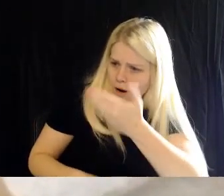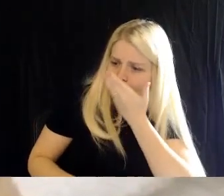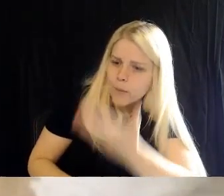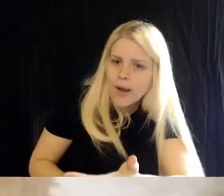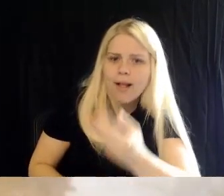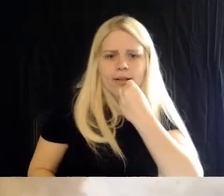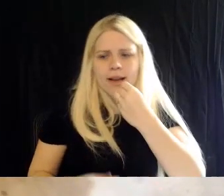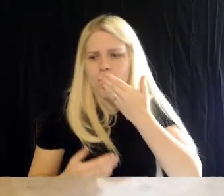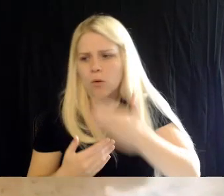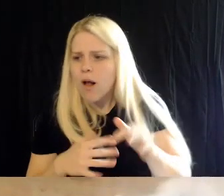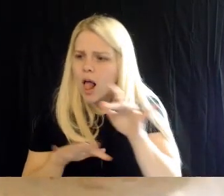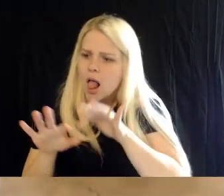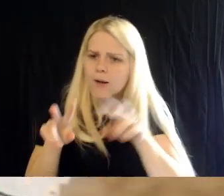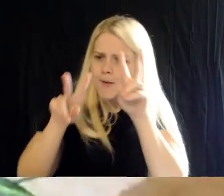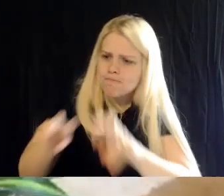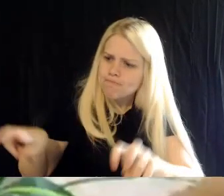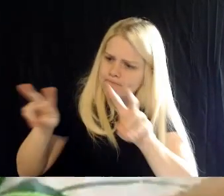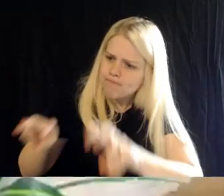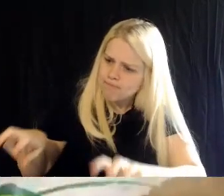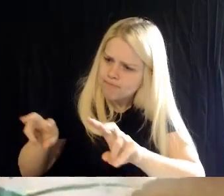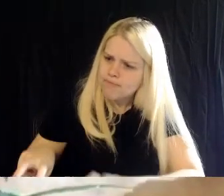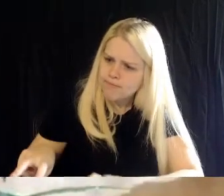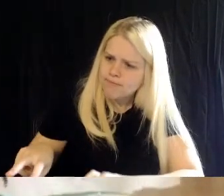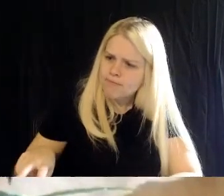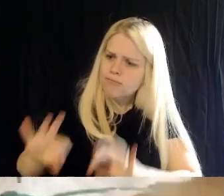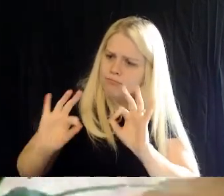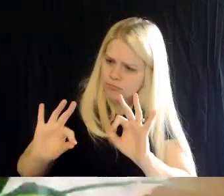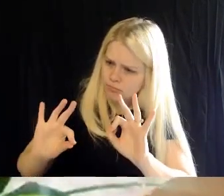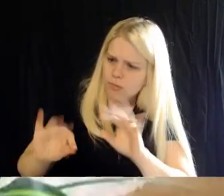socializing with each other well, and make sure that they're growing up real healthy.